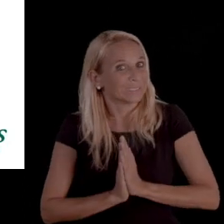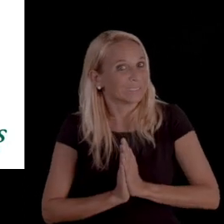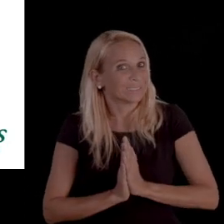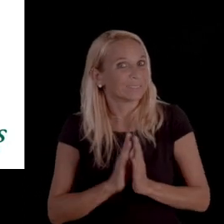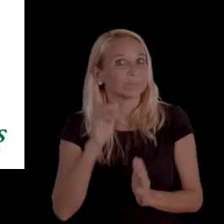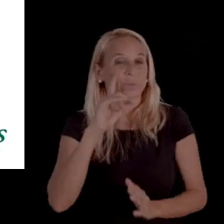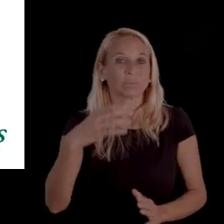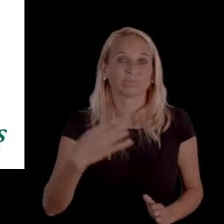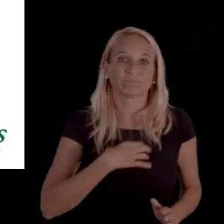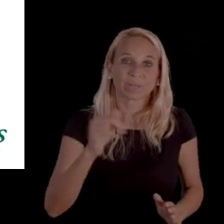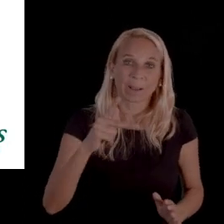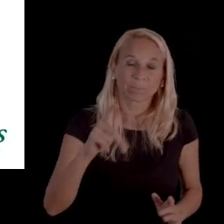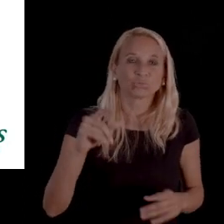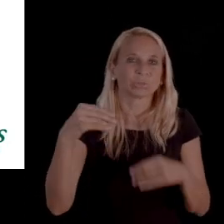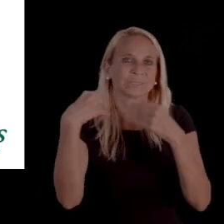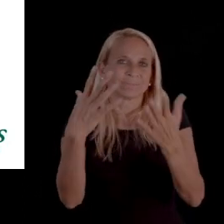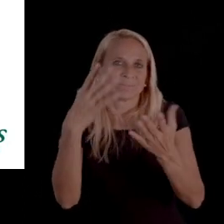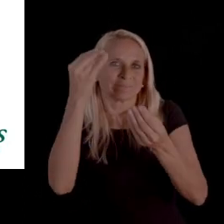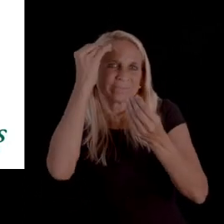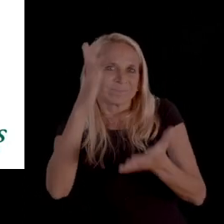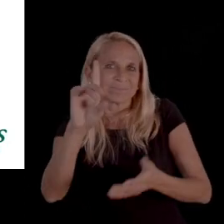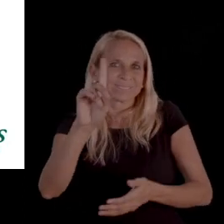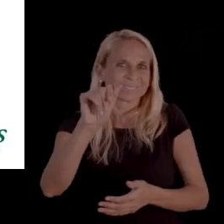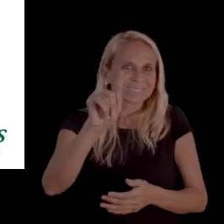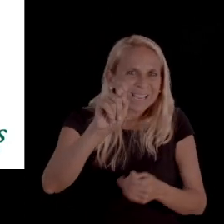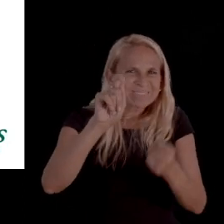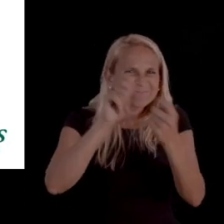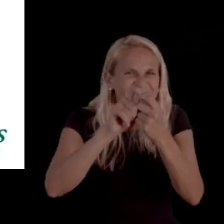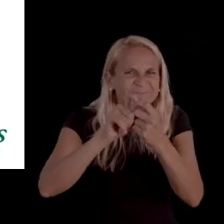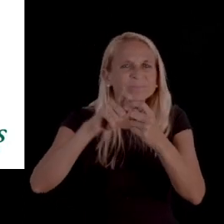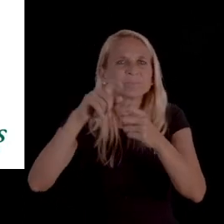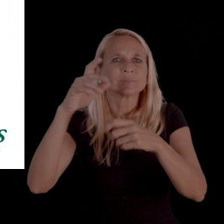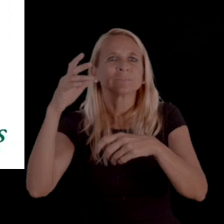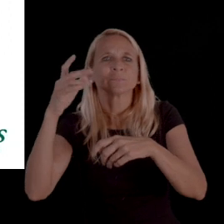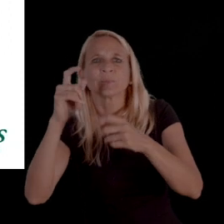to request an appeal and it should provide a specific date from the date of your letter.